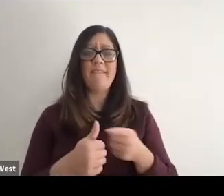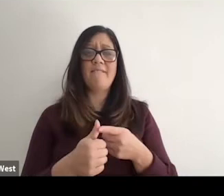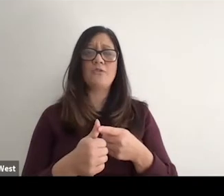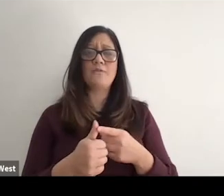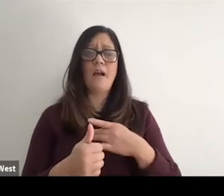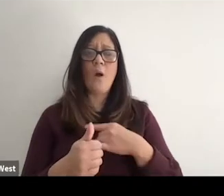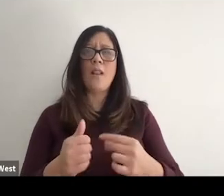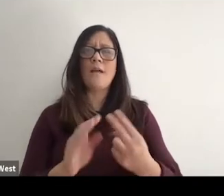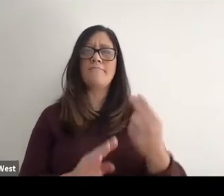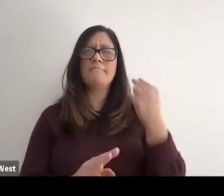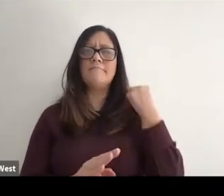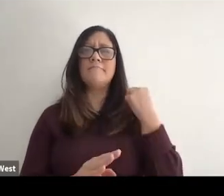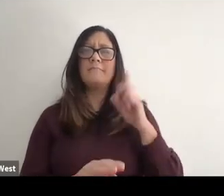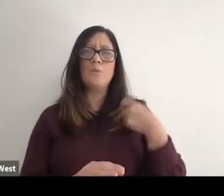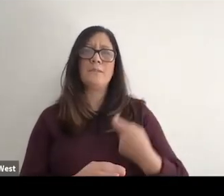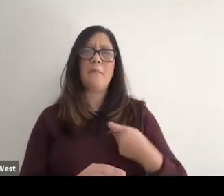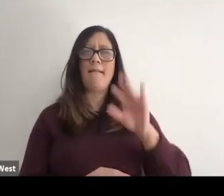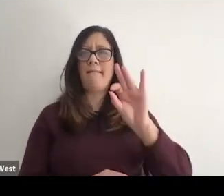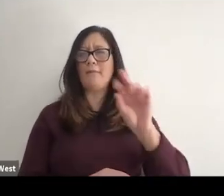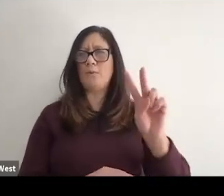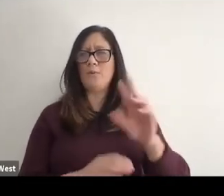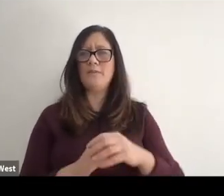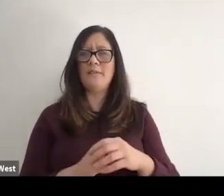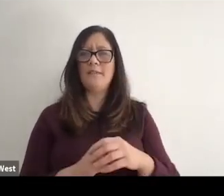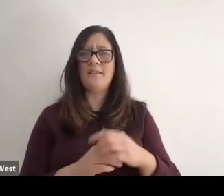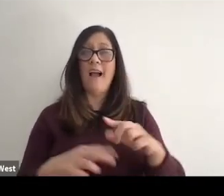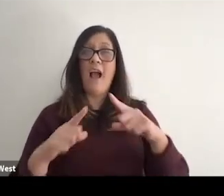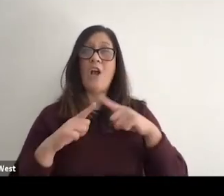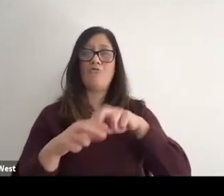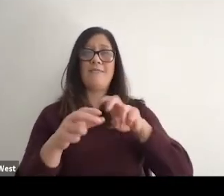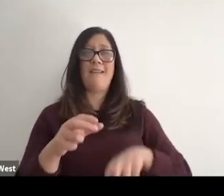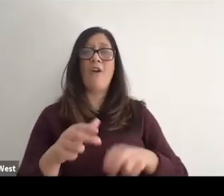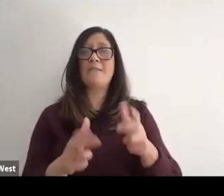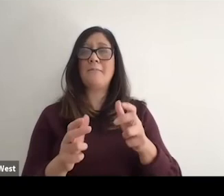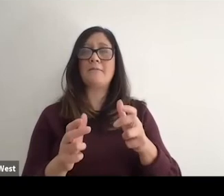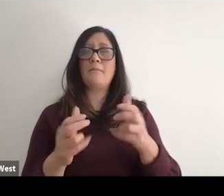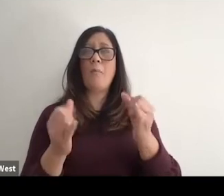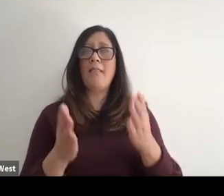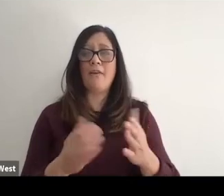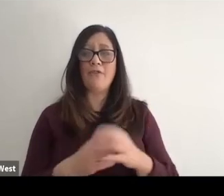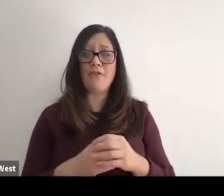I'd just like to go back to Barcelona in 90. Two 'cause I retired as a basketball